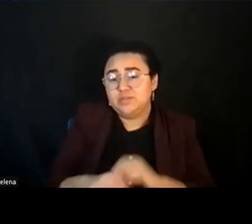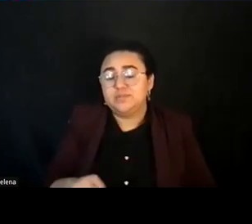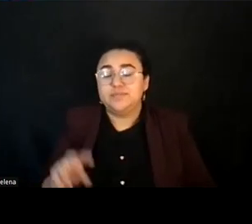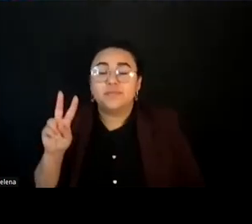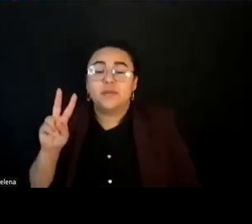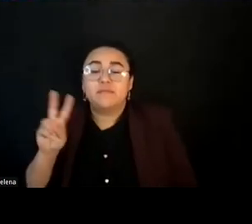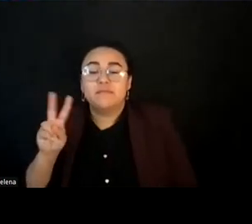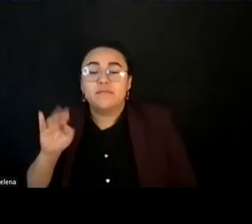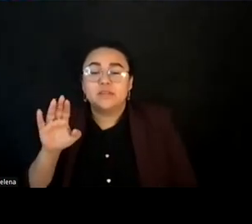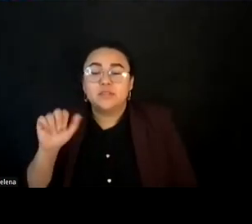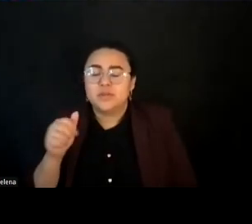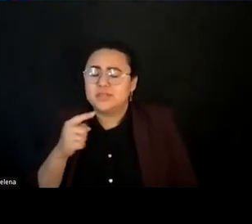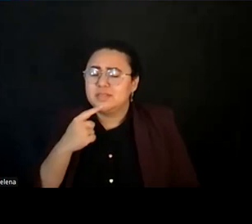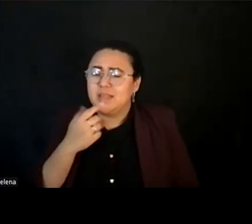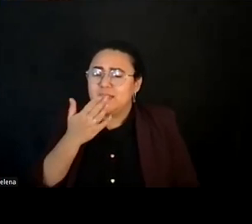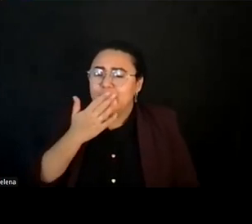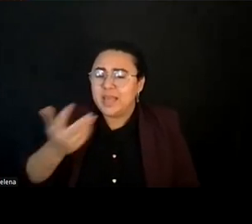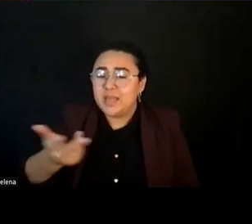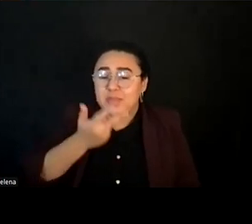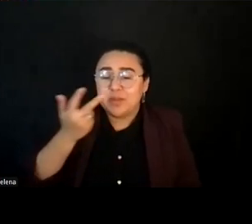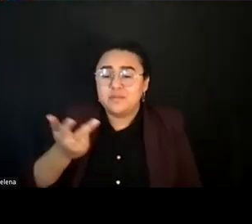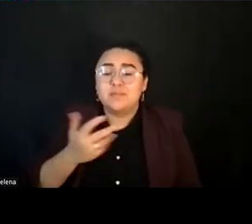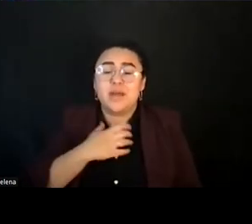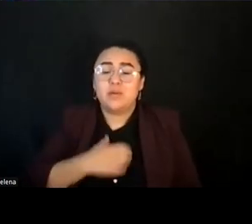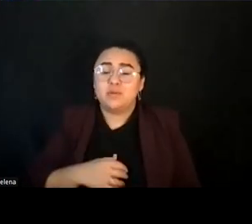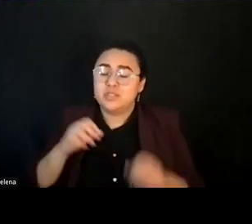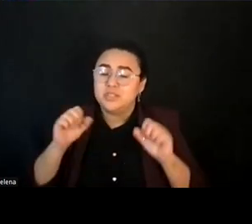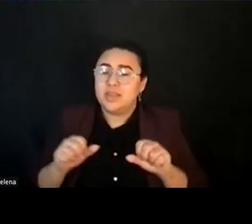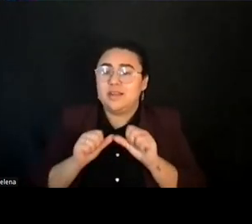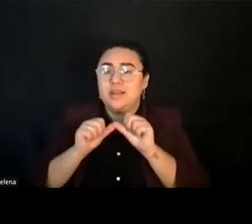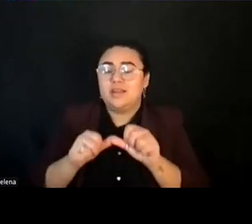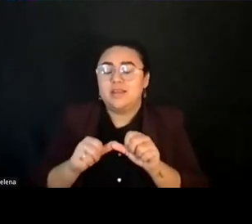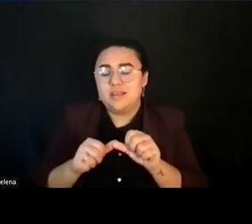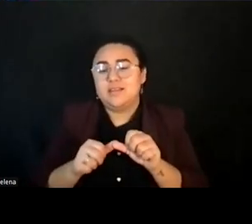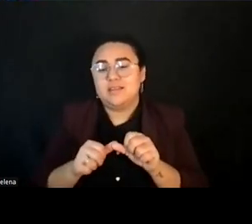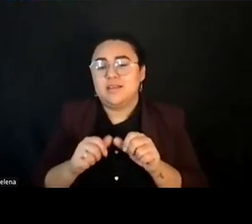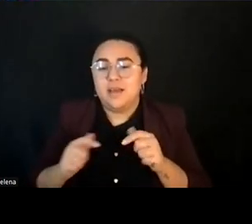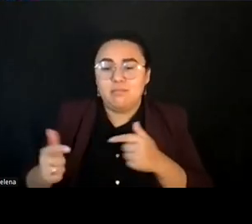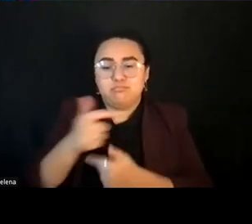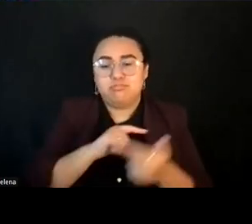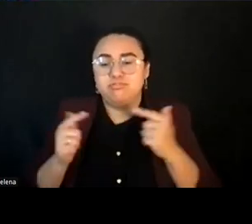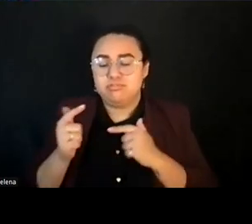I wish that I could do another go round, but I also think it's really important to just